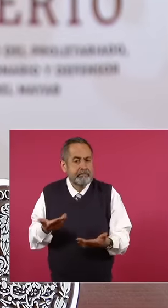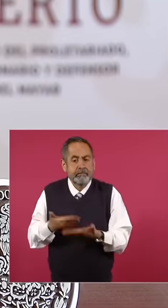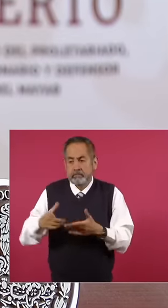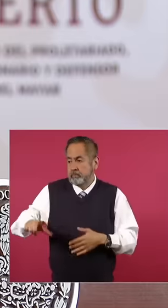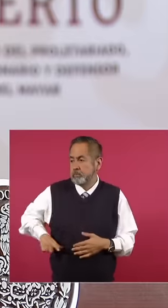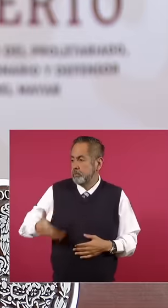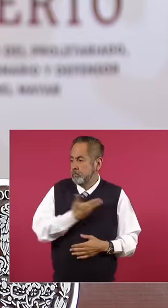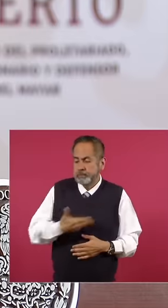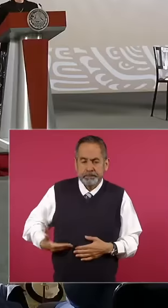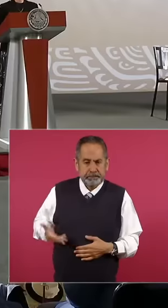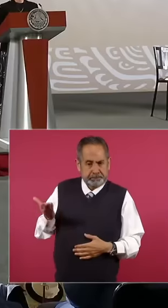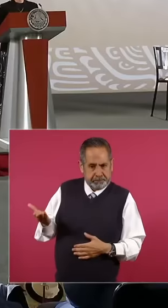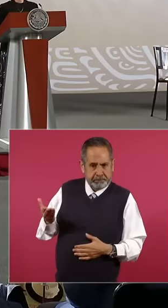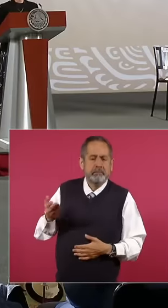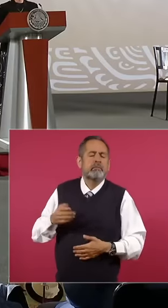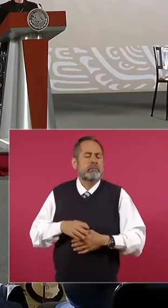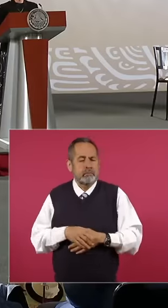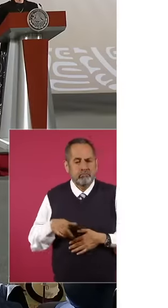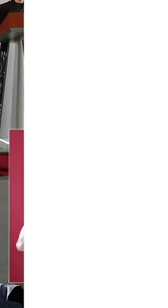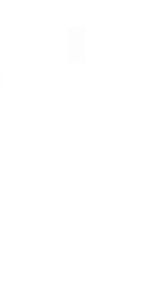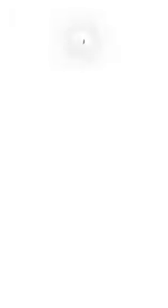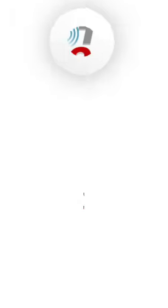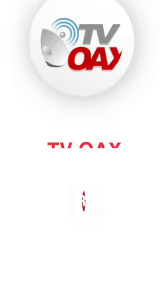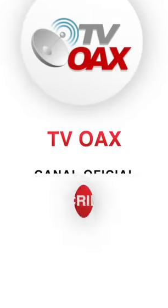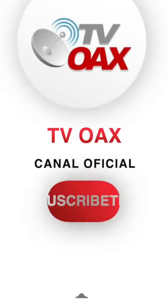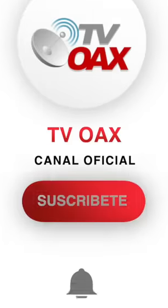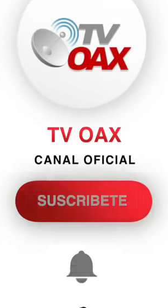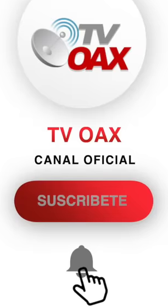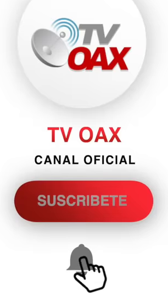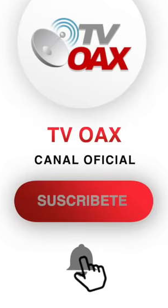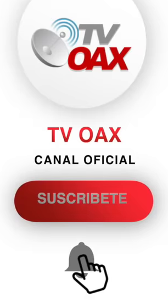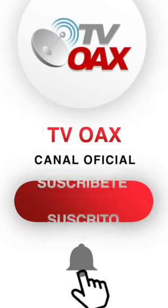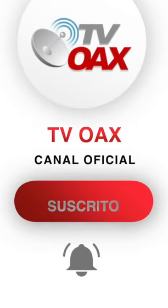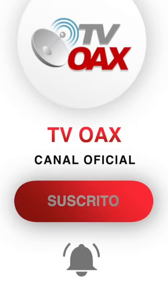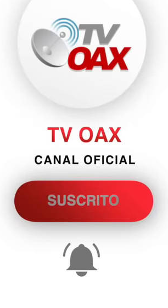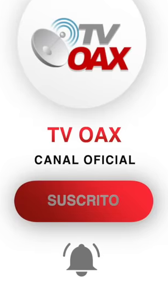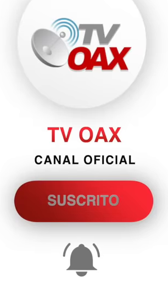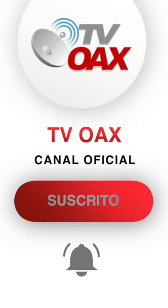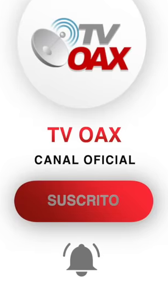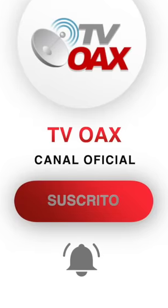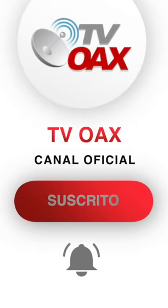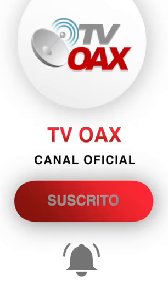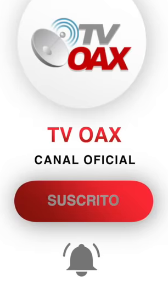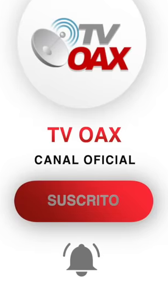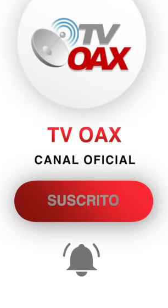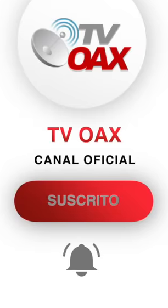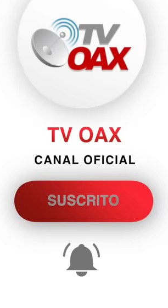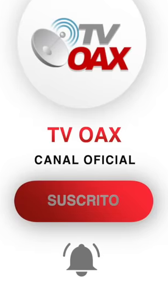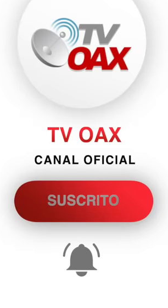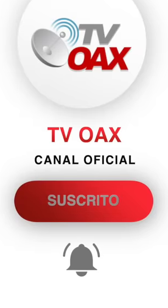president has made an unprecedented effort that has few precedents, they are going to explain it. By the way,